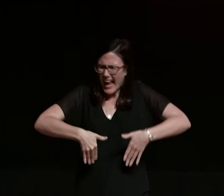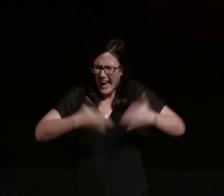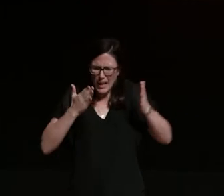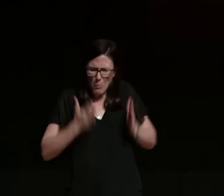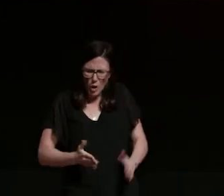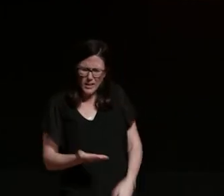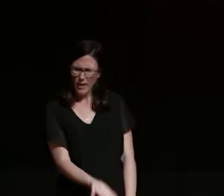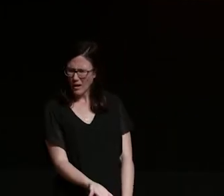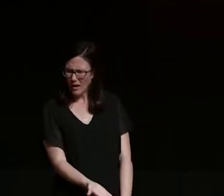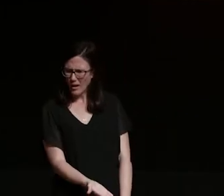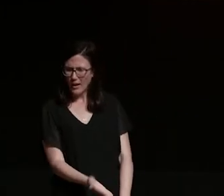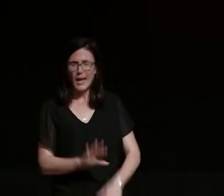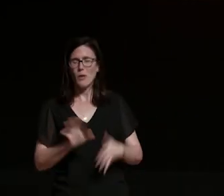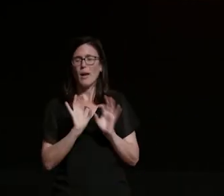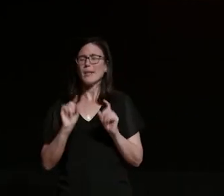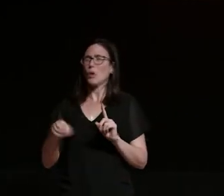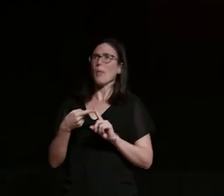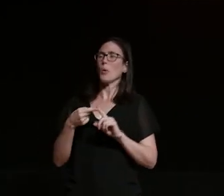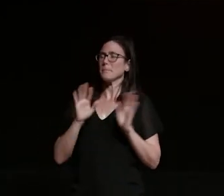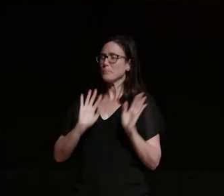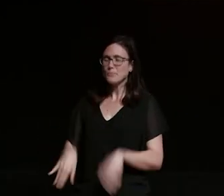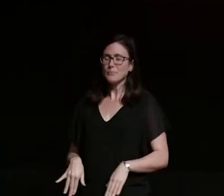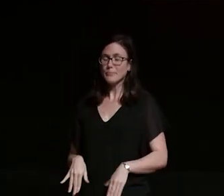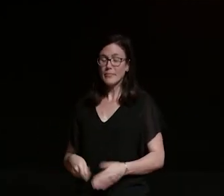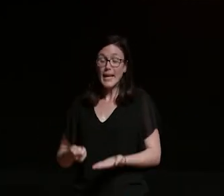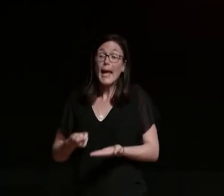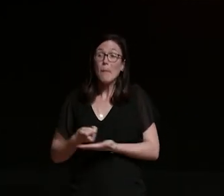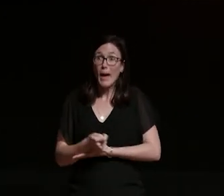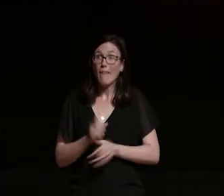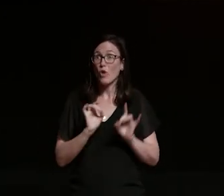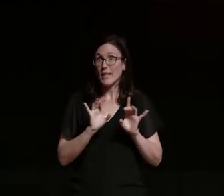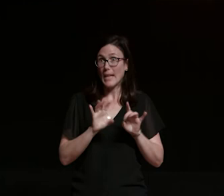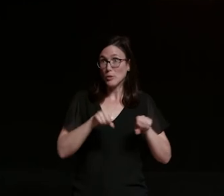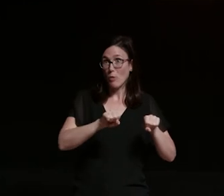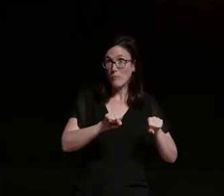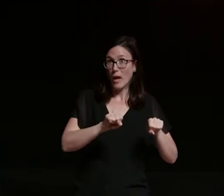that's not my point of the story today he paid for my damages that's the point of my story today no